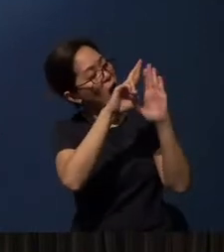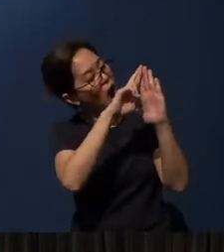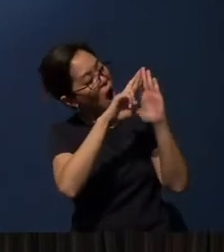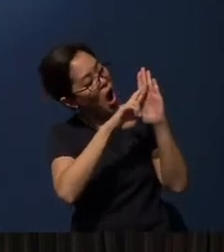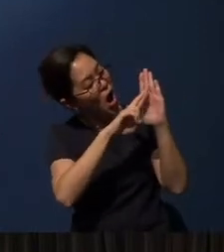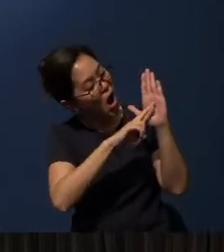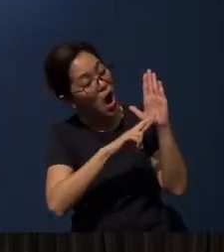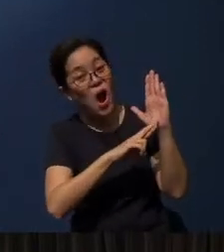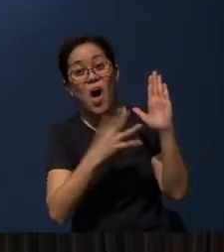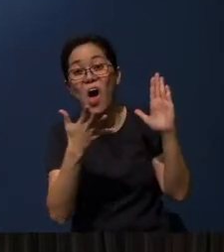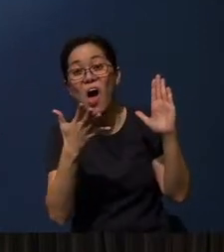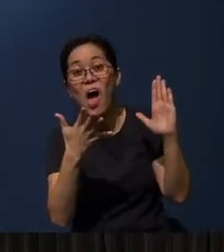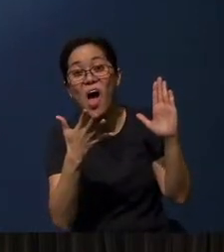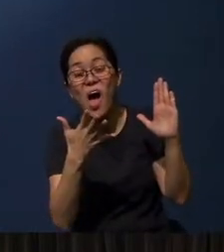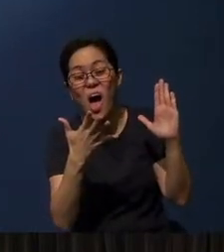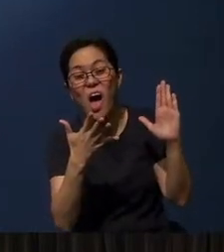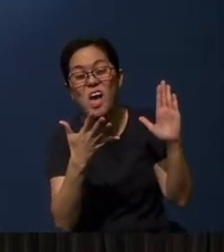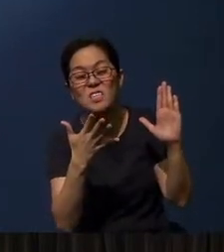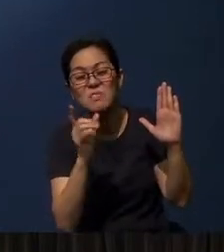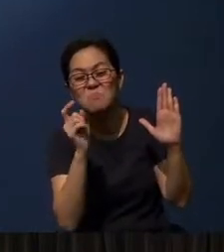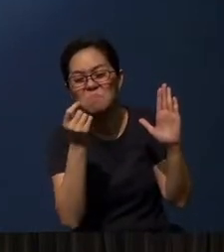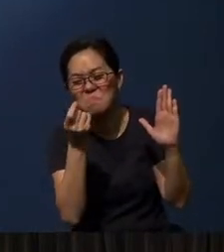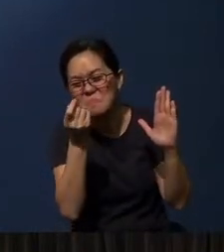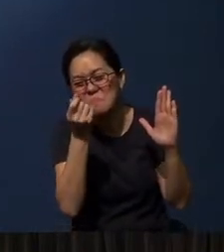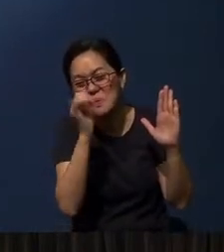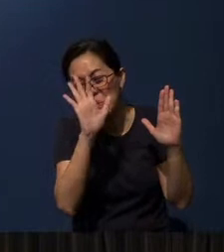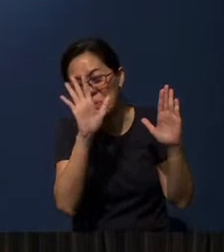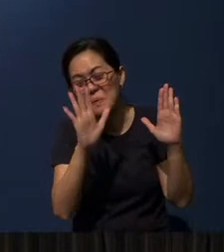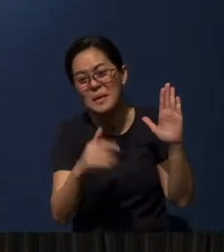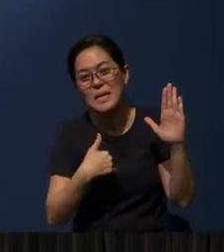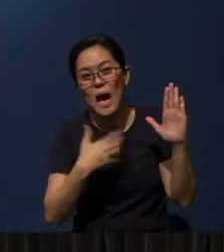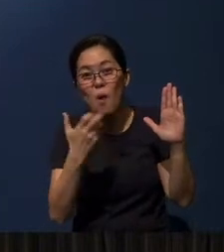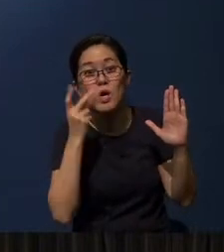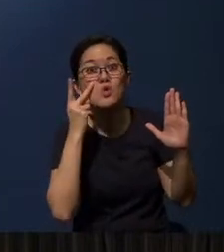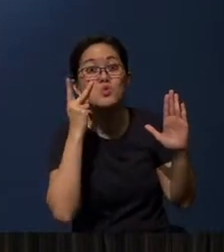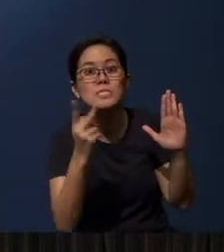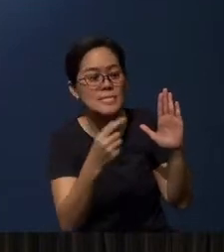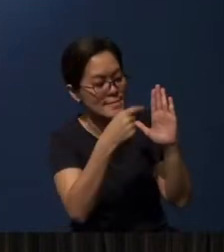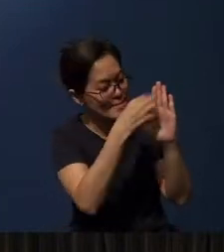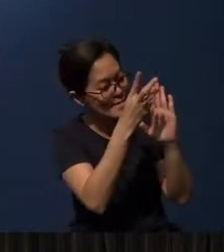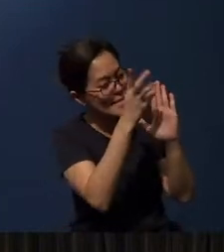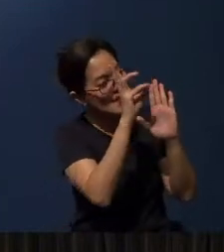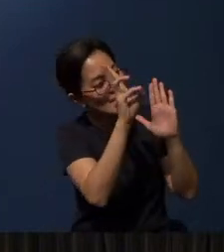No, you don't see. Okay, in a moment you will see because I want you to see 6 “R”s in your hand.